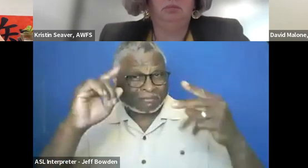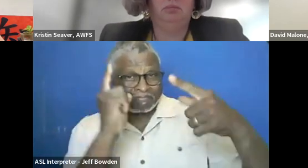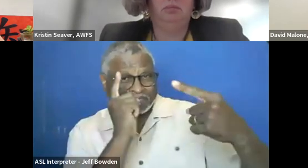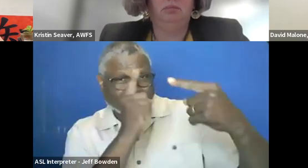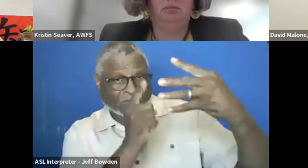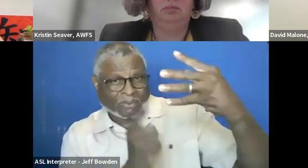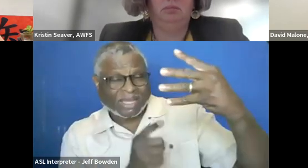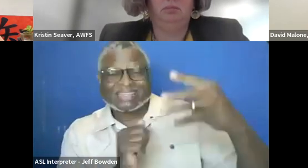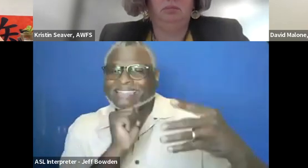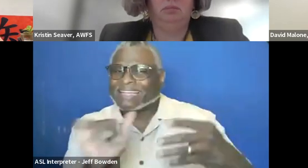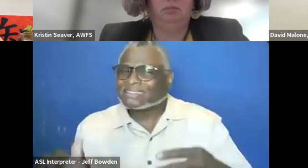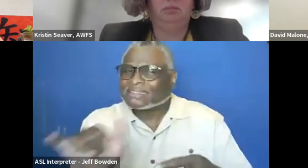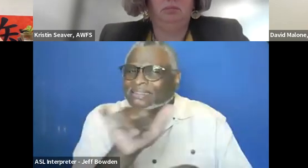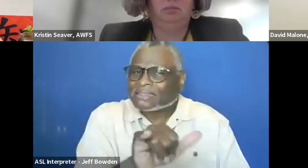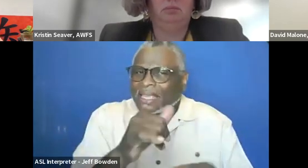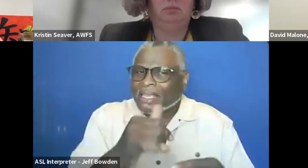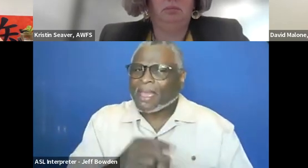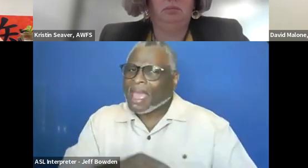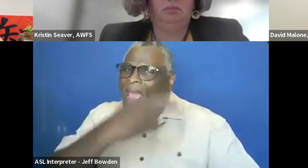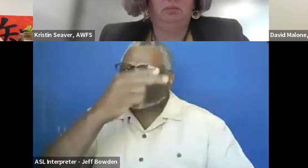as high as what EPA would prefer.